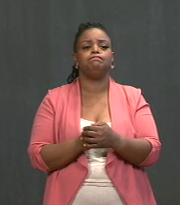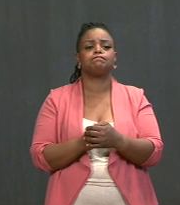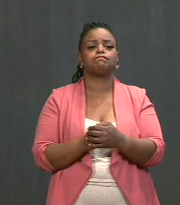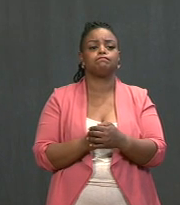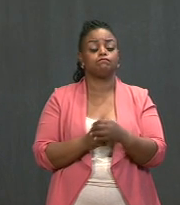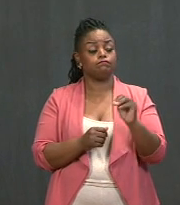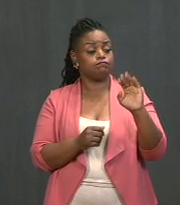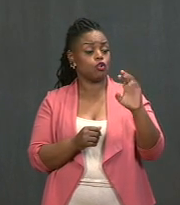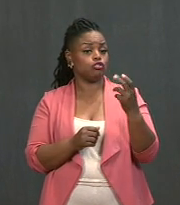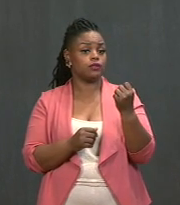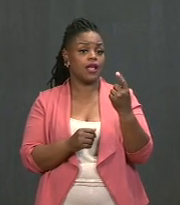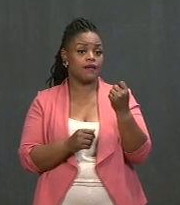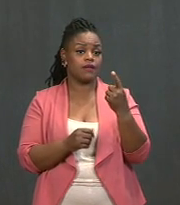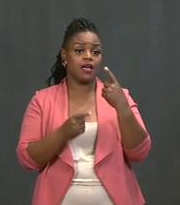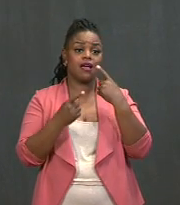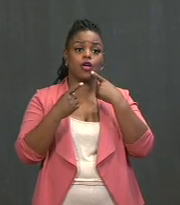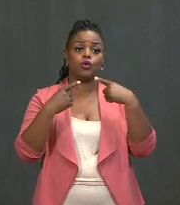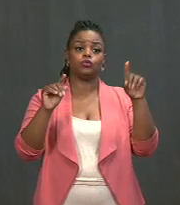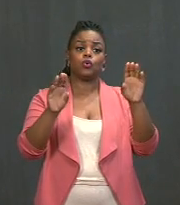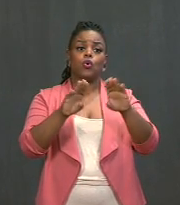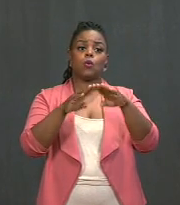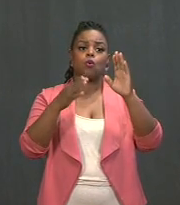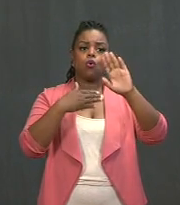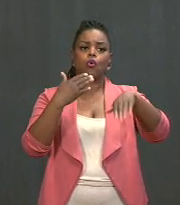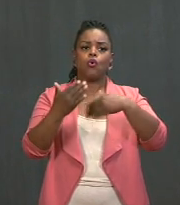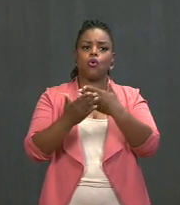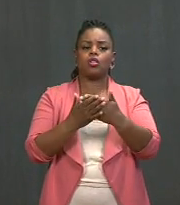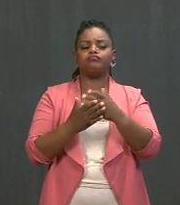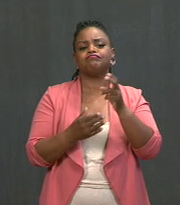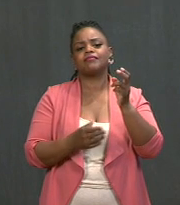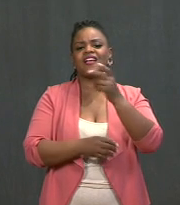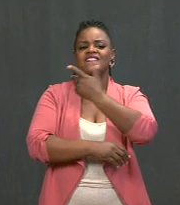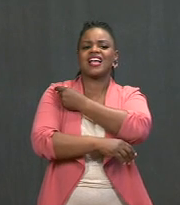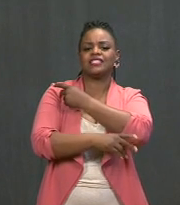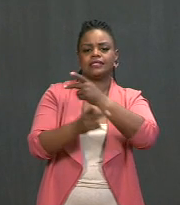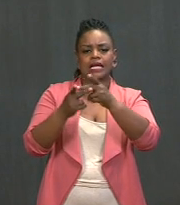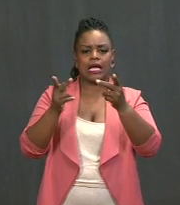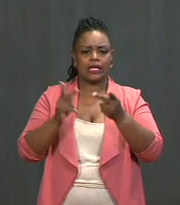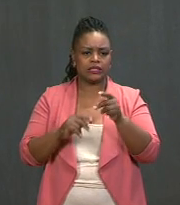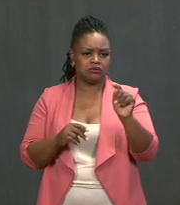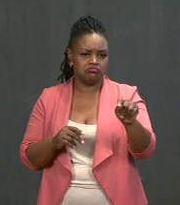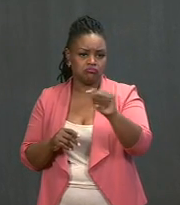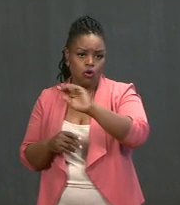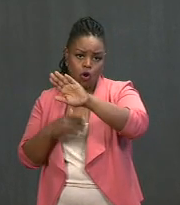I announced that I was opening up all vaccination sites to all adults by May 1st.